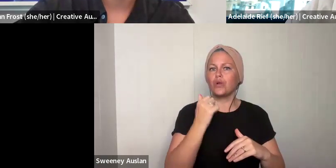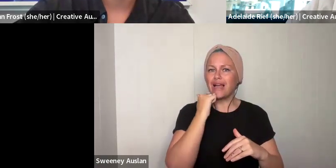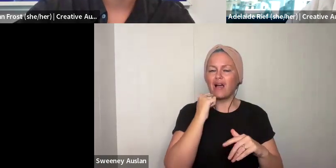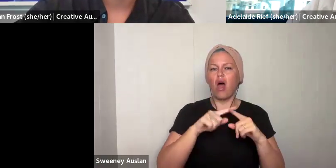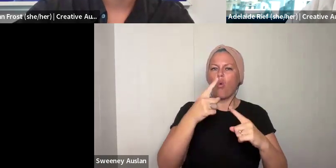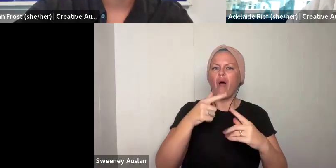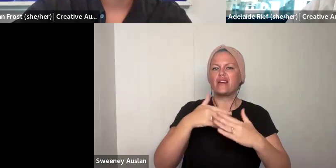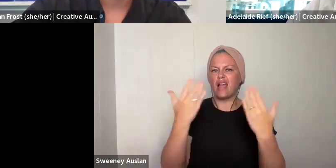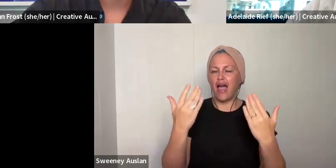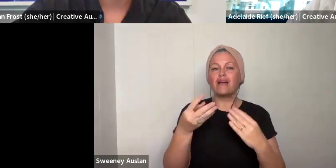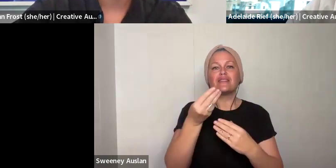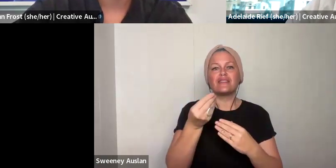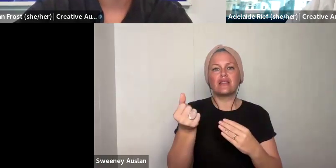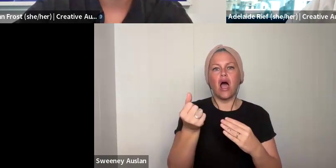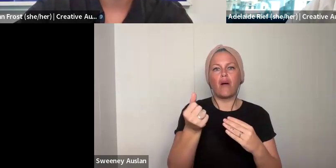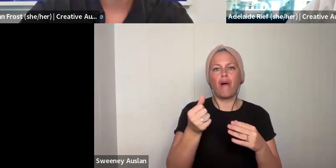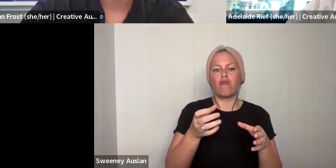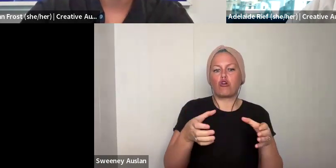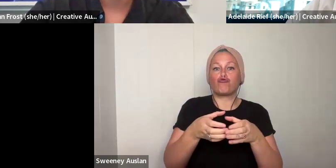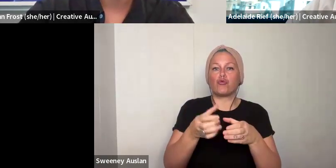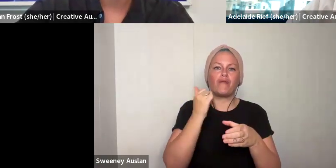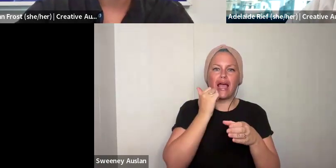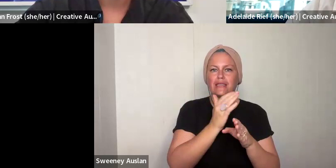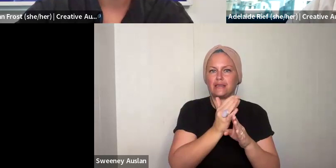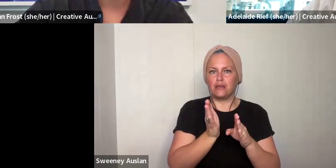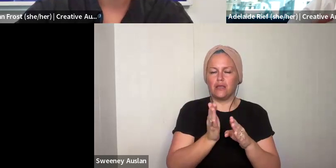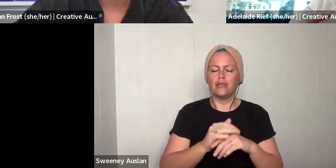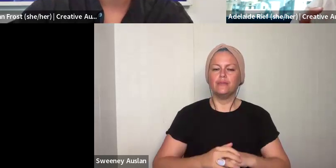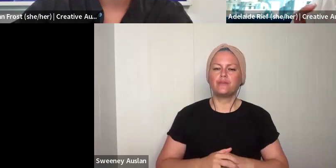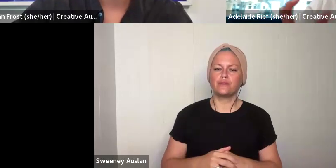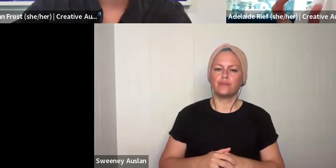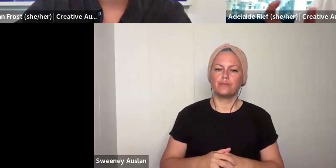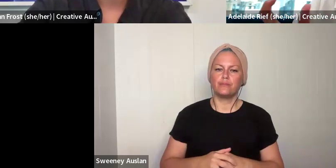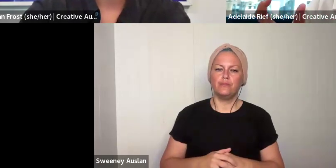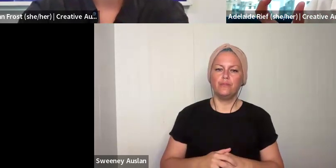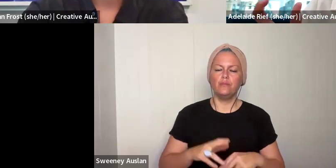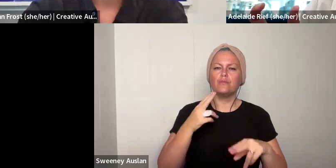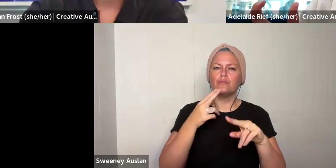available. Some of these are individual dates. One day. Some of them are a range of dates.